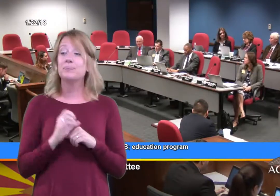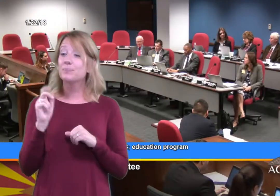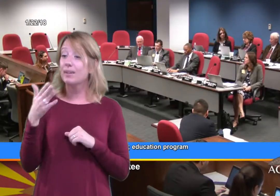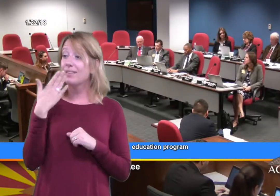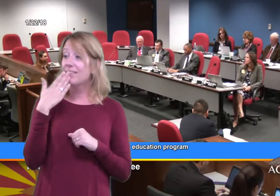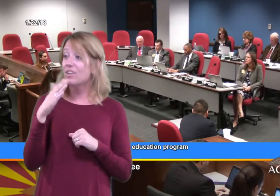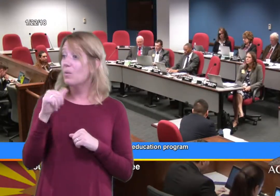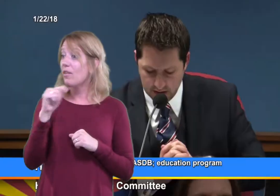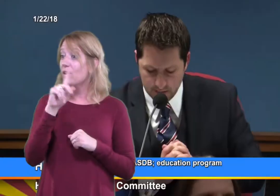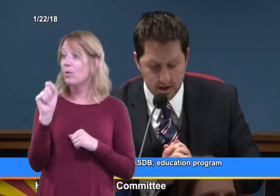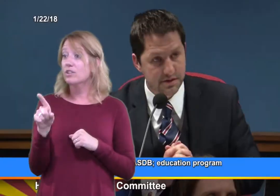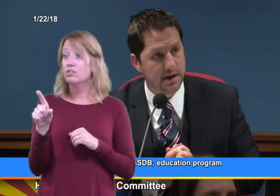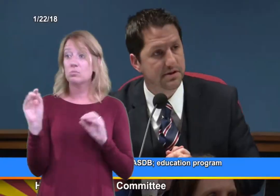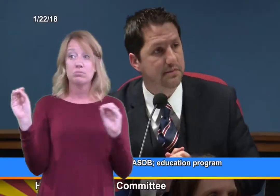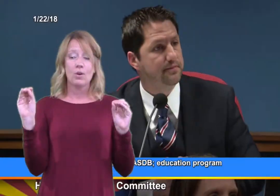Okay, next up, Abigail Sampson-